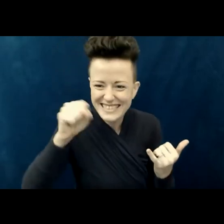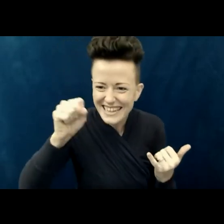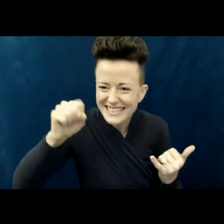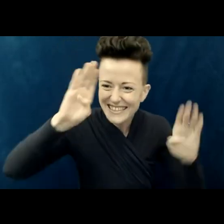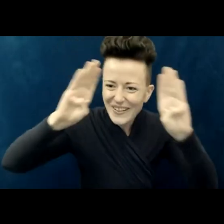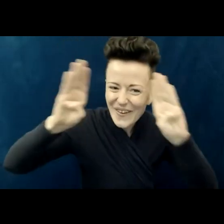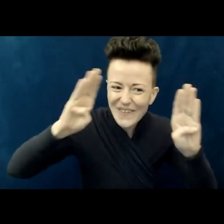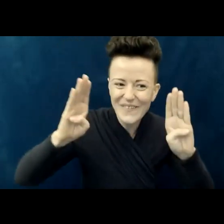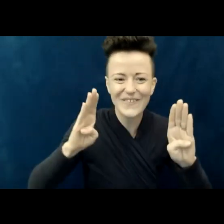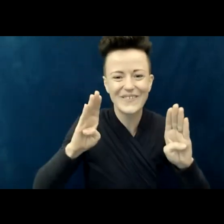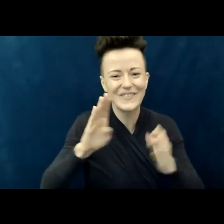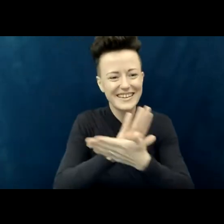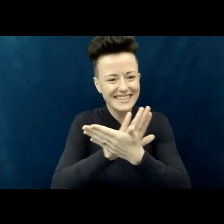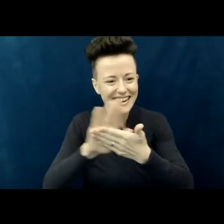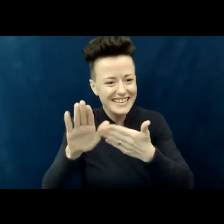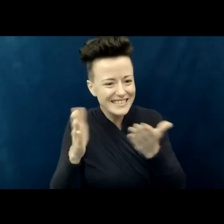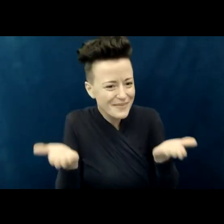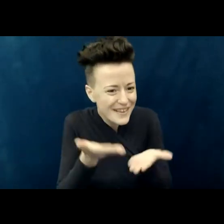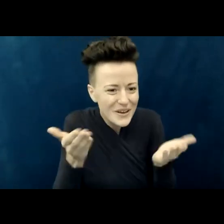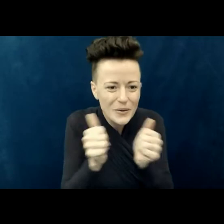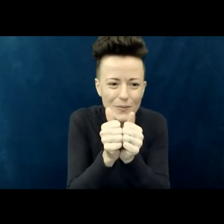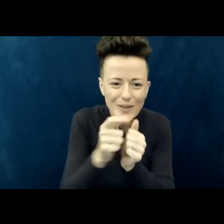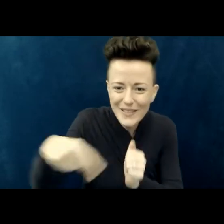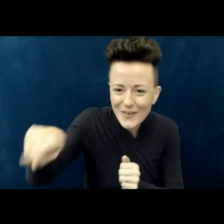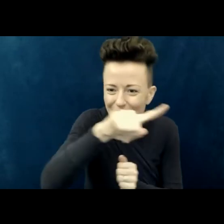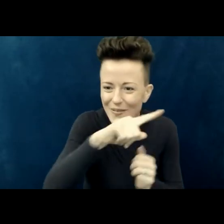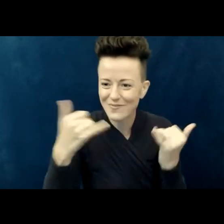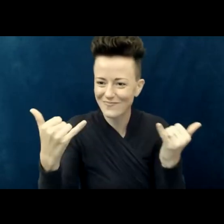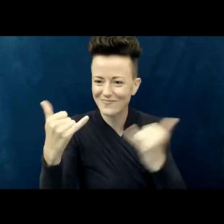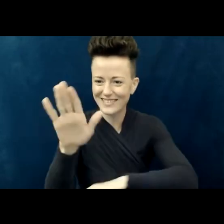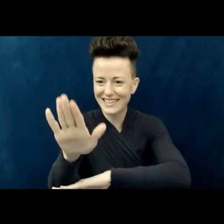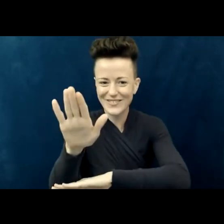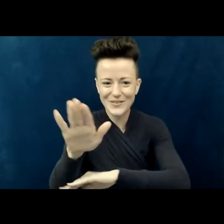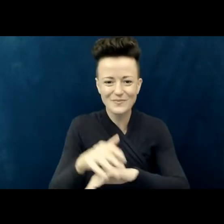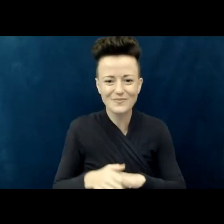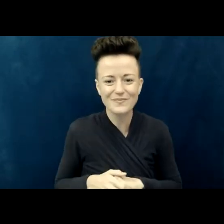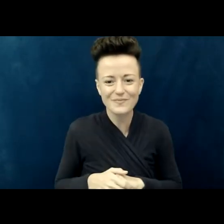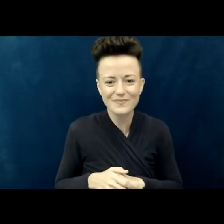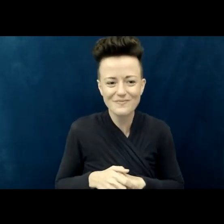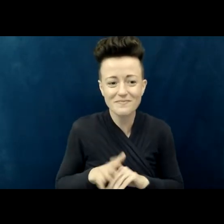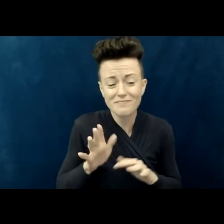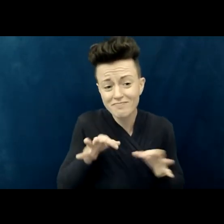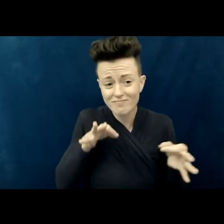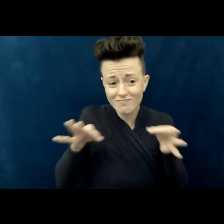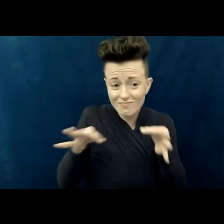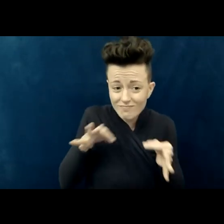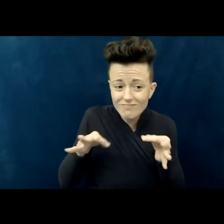it is nice to be with you this afternoon. A little visual description of myself: